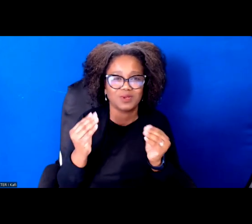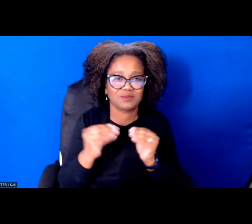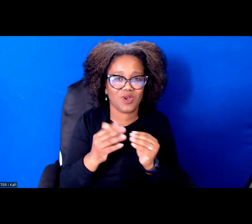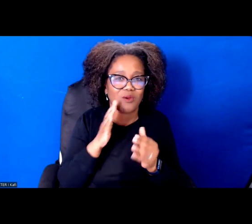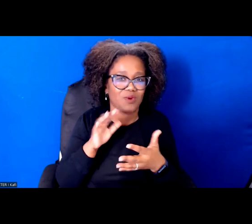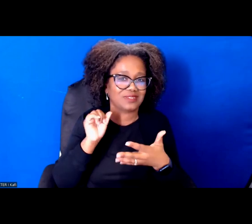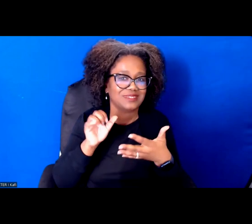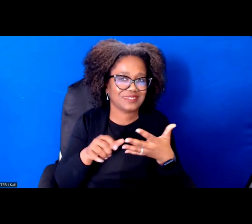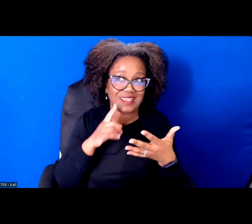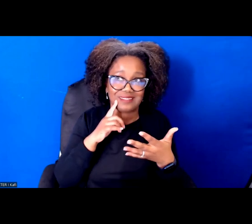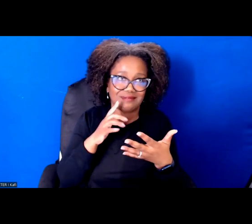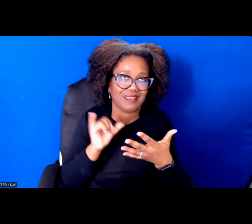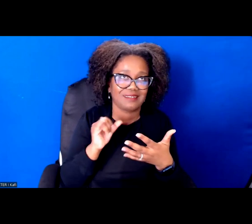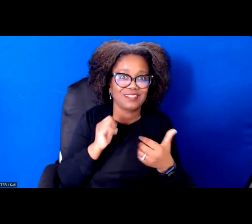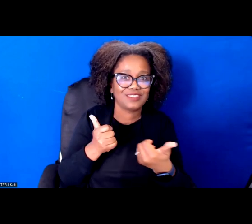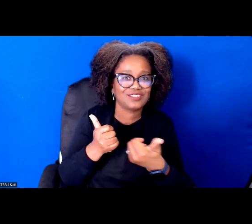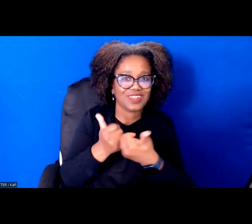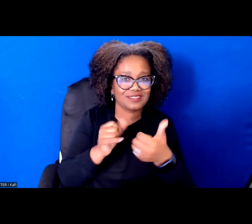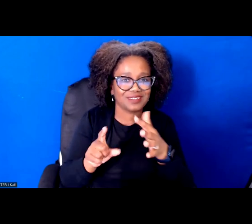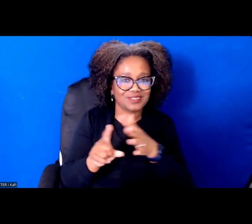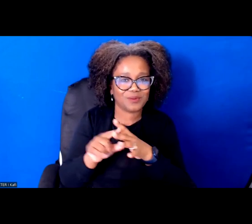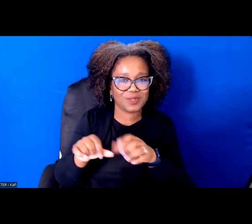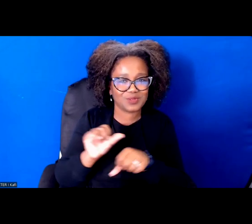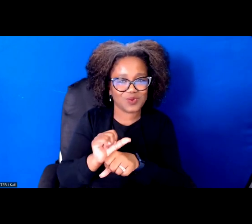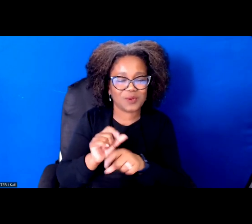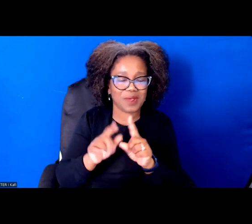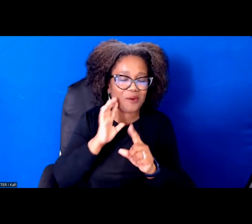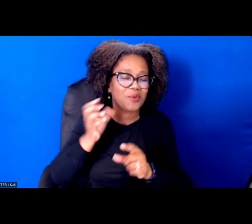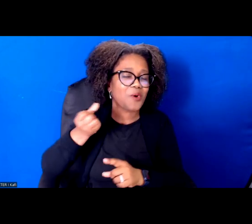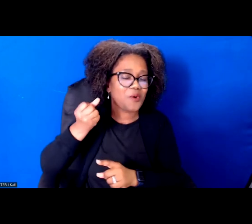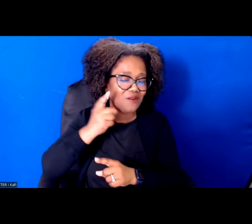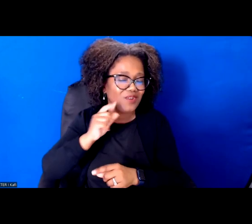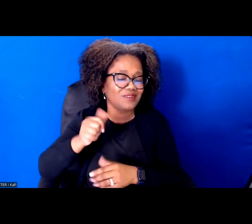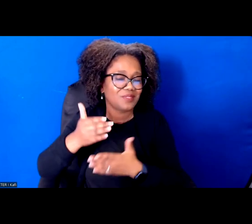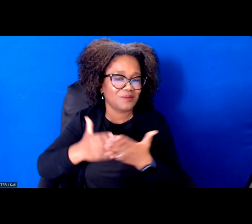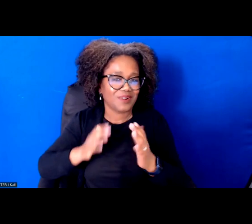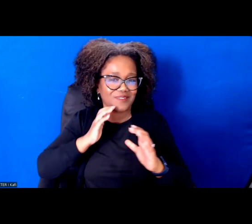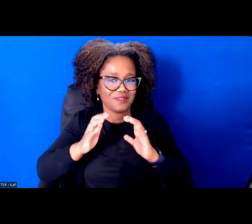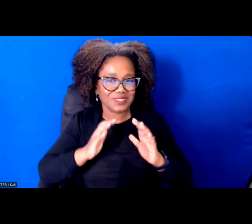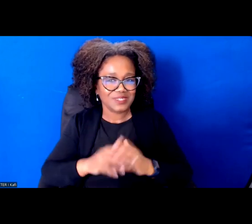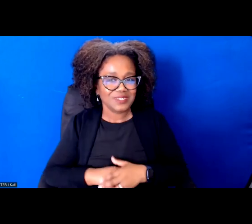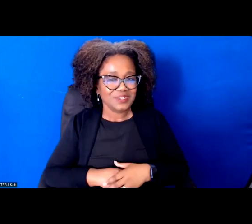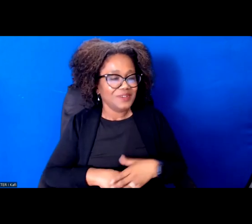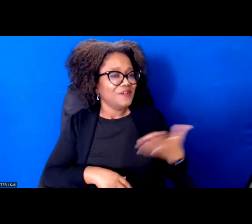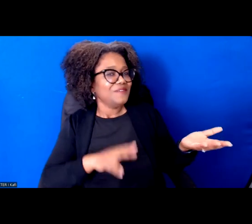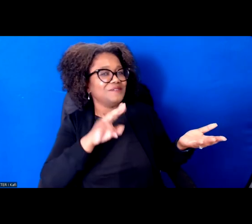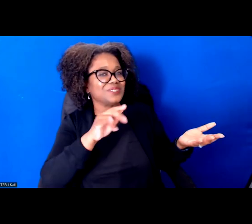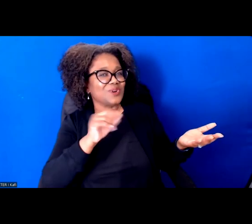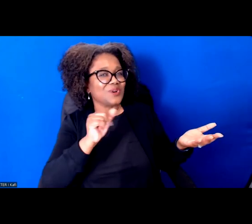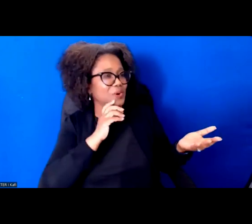this work can come up in another part of our conversation. So amazing. So much.